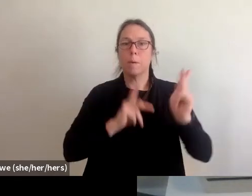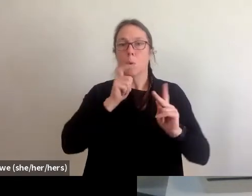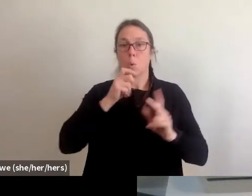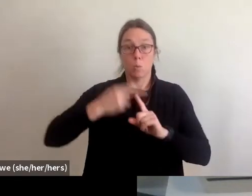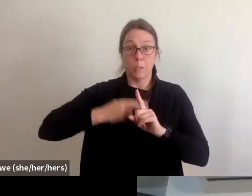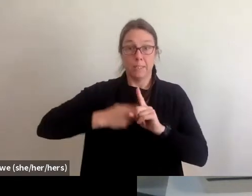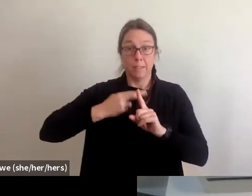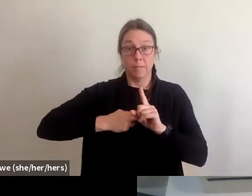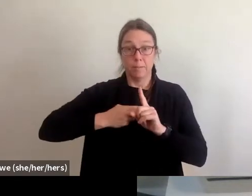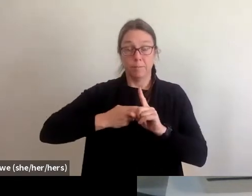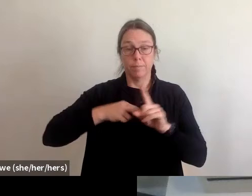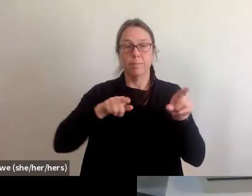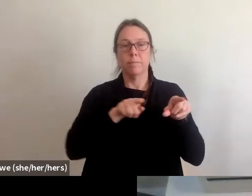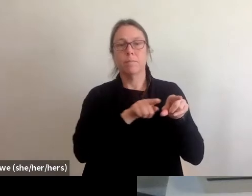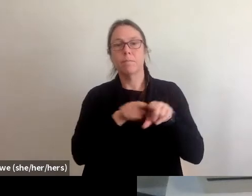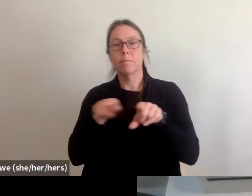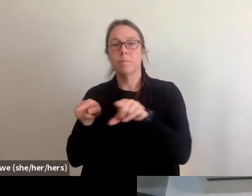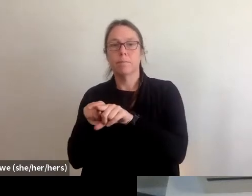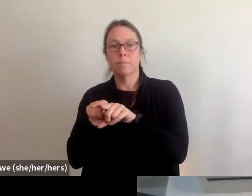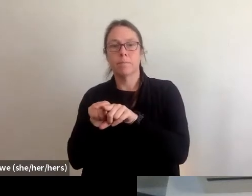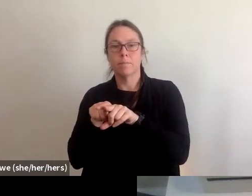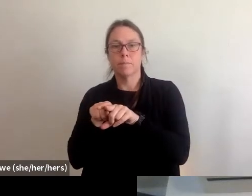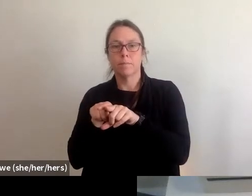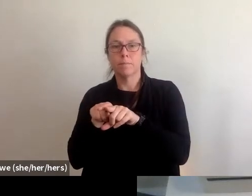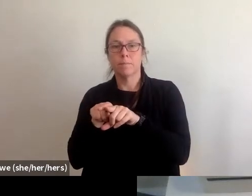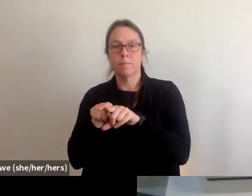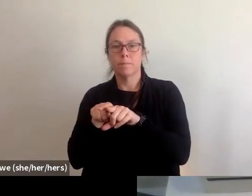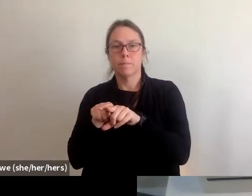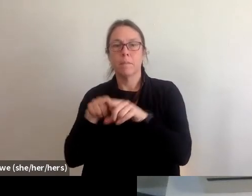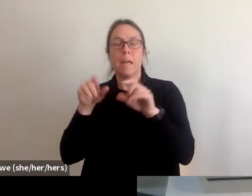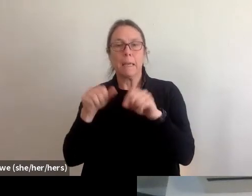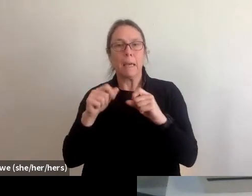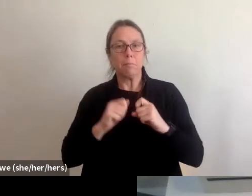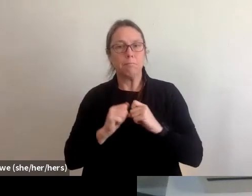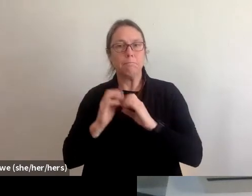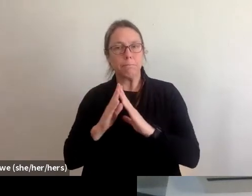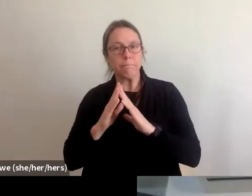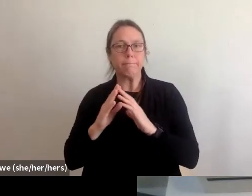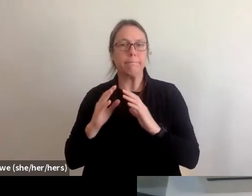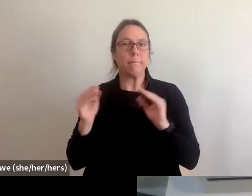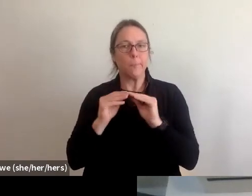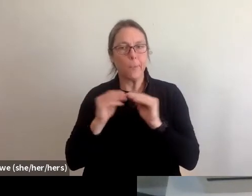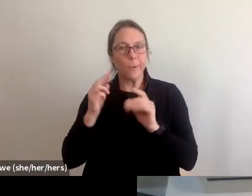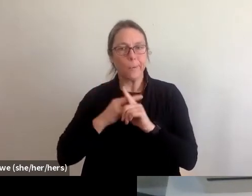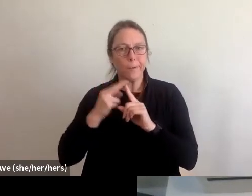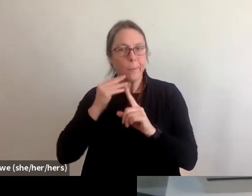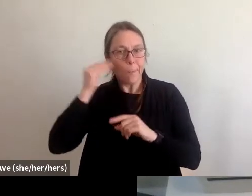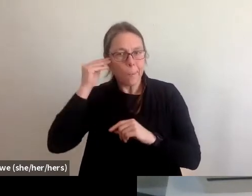it also can spur the creation of additional rental housing and things like that, which broadly lowered the rents